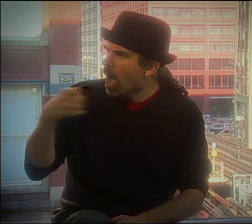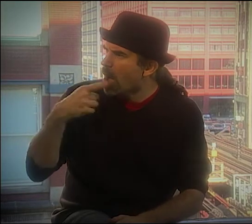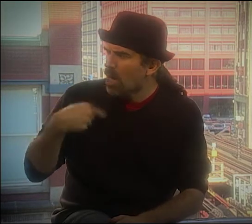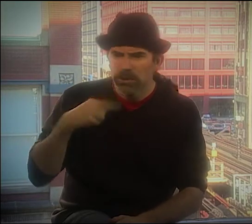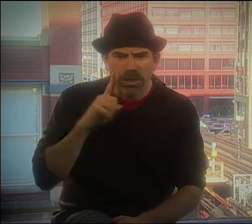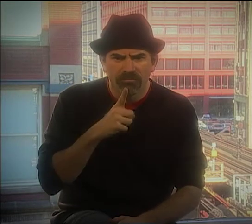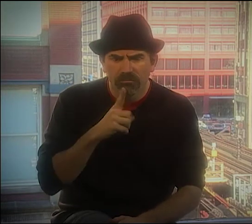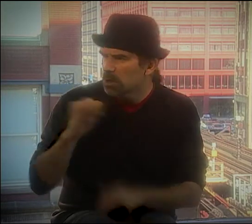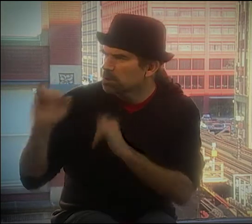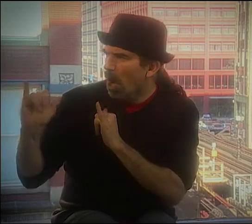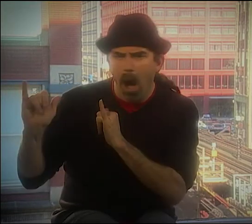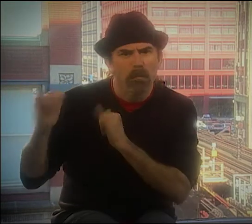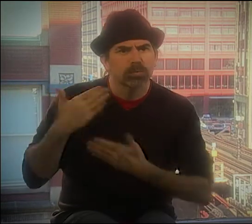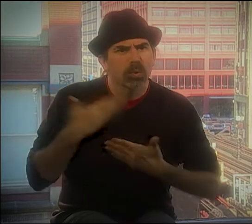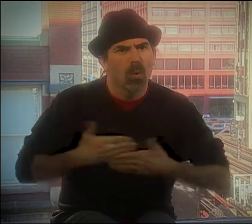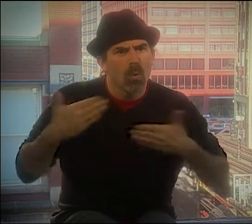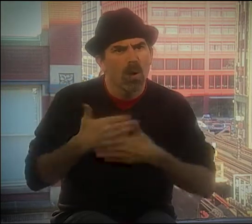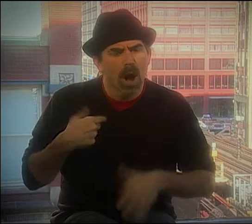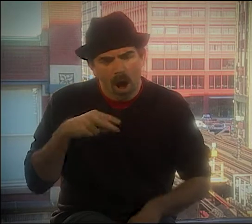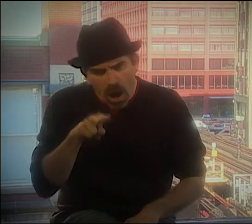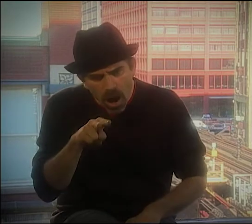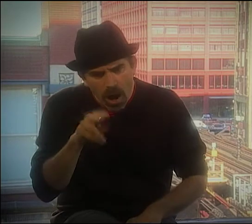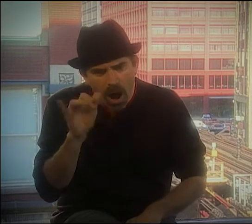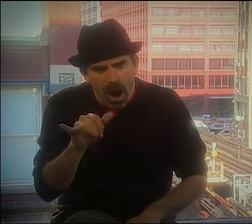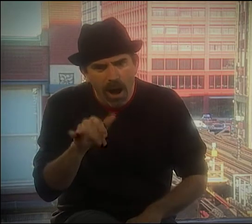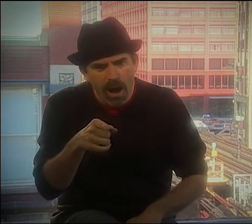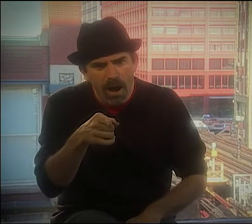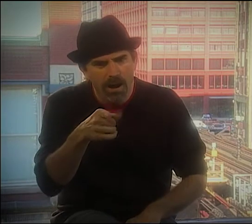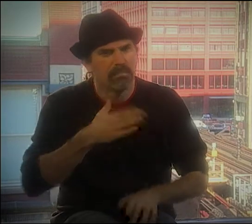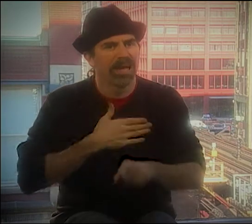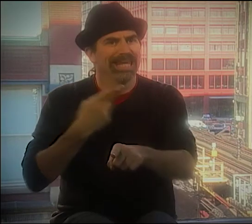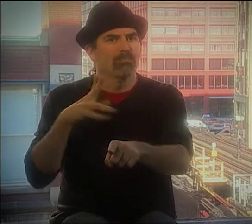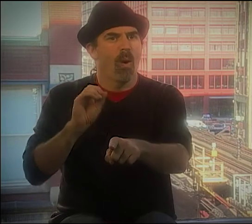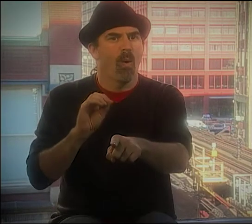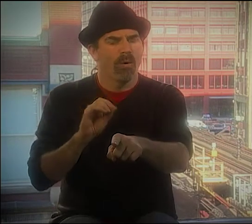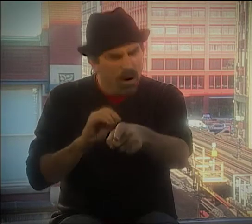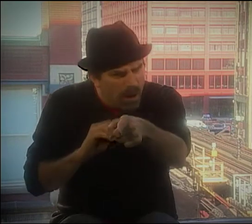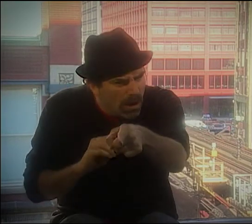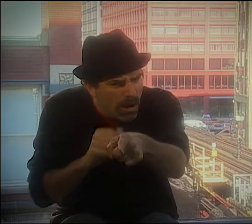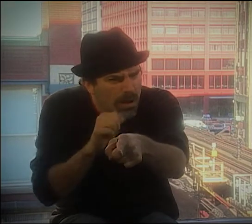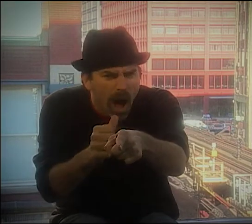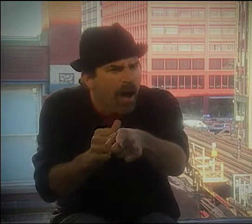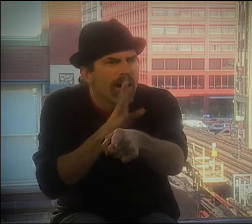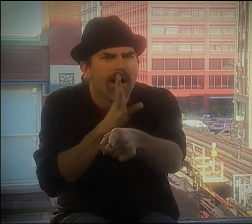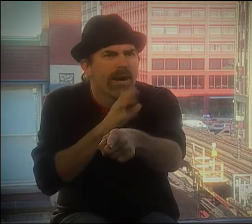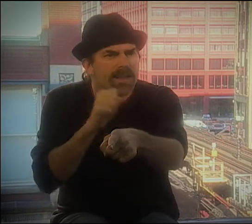I THOUGHT, "WELL, HEARING AND DEAF PEOPLE ENJOY THE SAME THINGS." AND HE BECAME MY HERO.